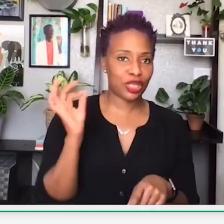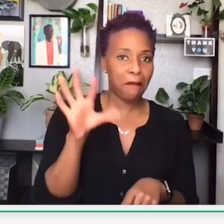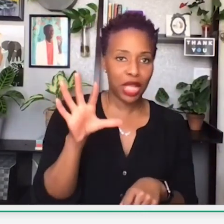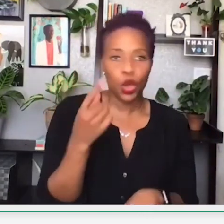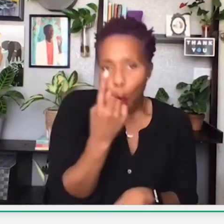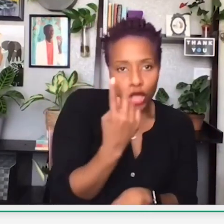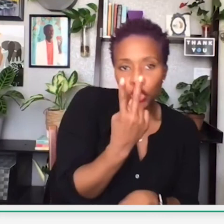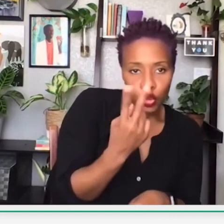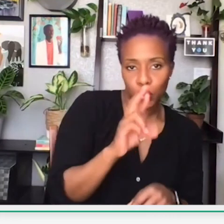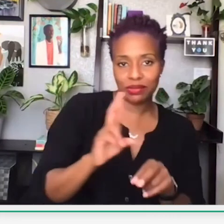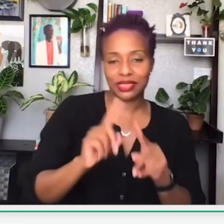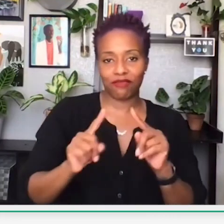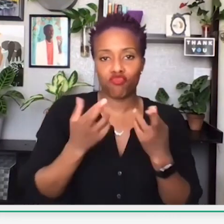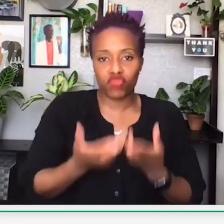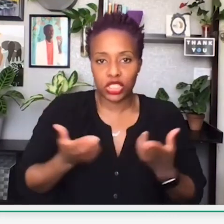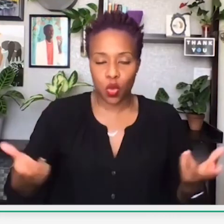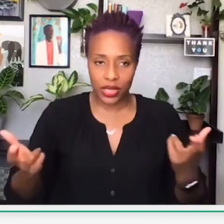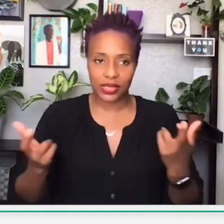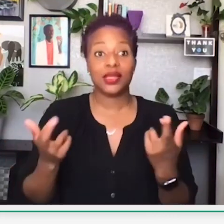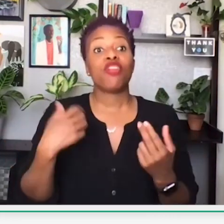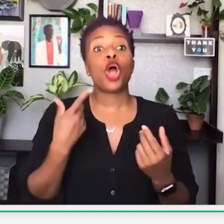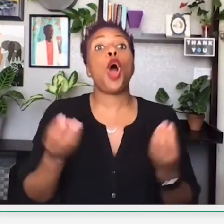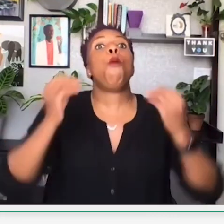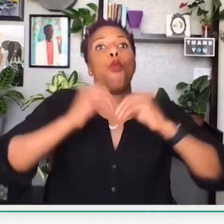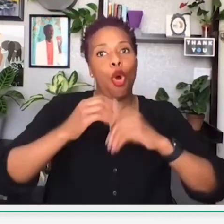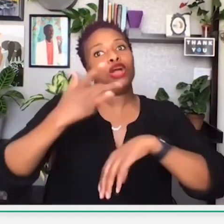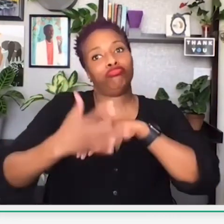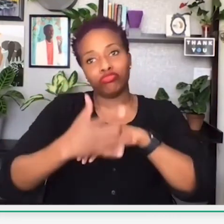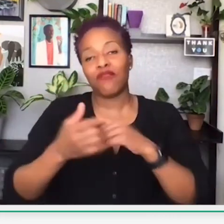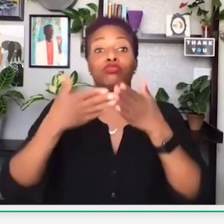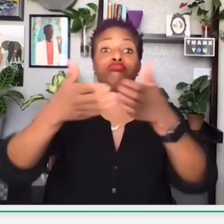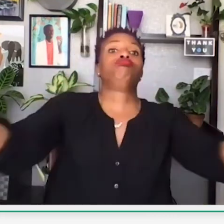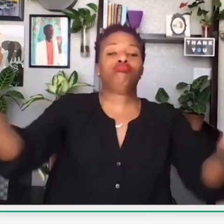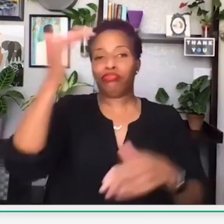deaf black-owned businesses. I'm able to just throw out a couple of resources.